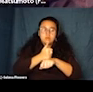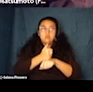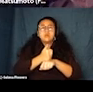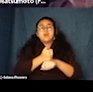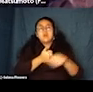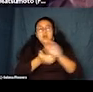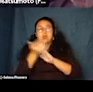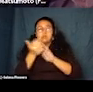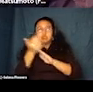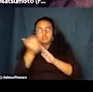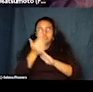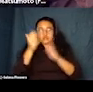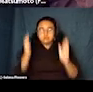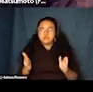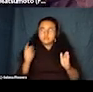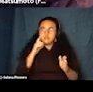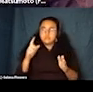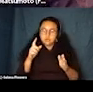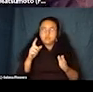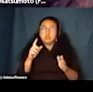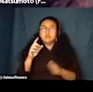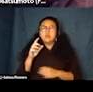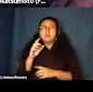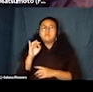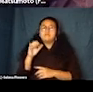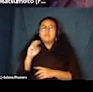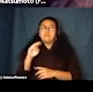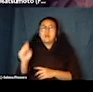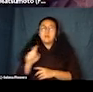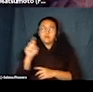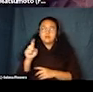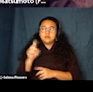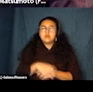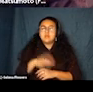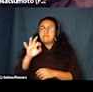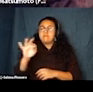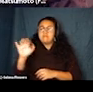We are a Chicago-based 501C3 committed to driving equity into the independent film industry.